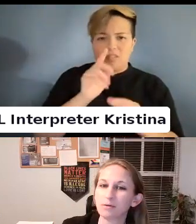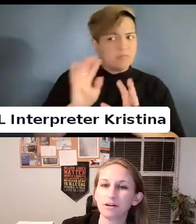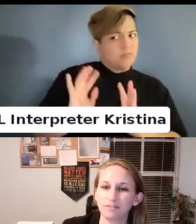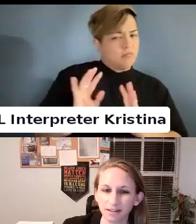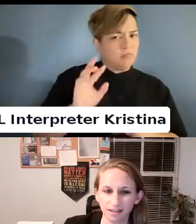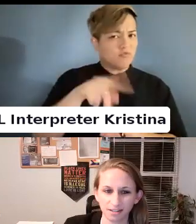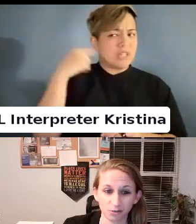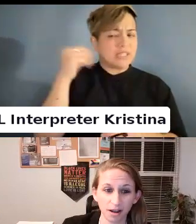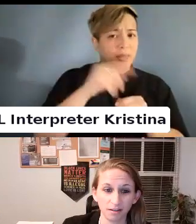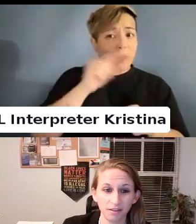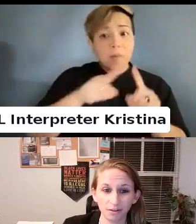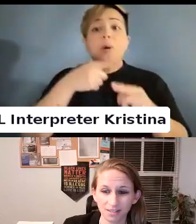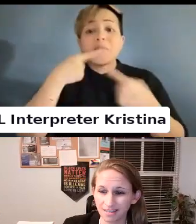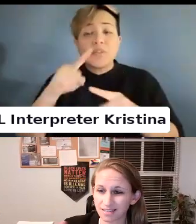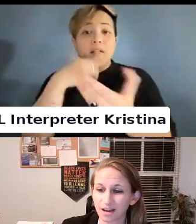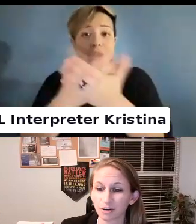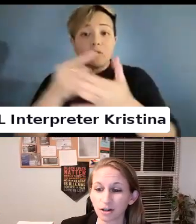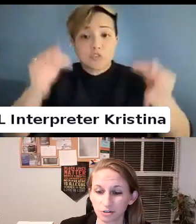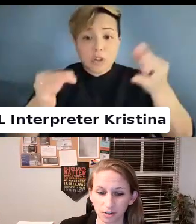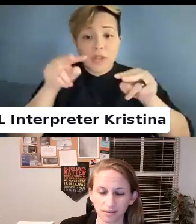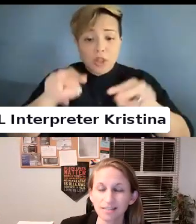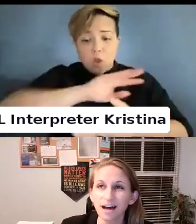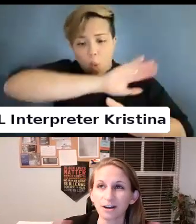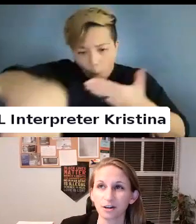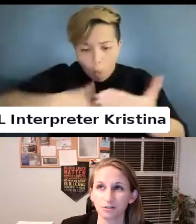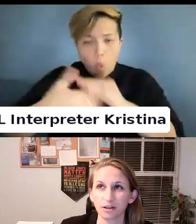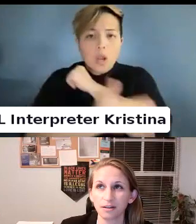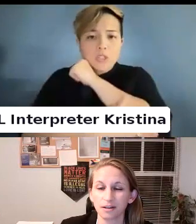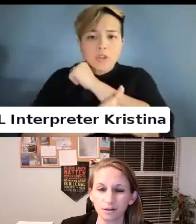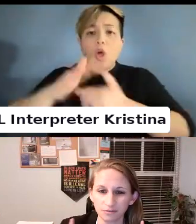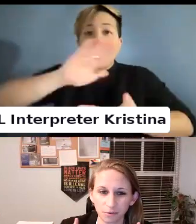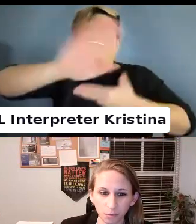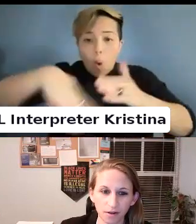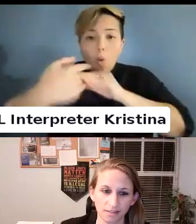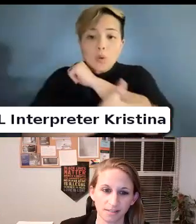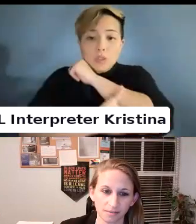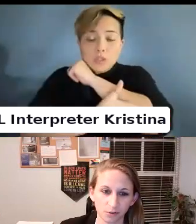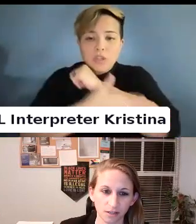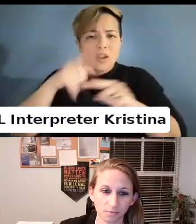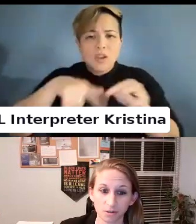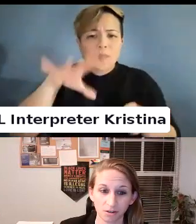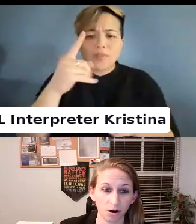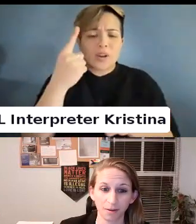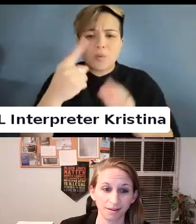But then when it finally got to trial. It took the entire country where they could not find one instance of a trans person harming.